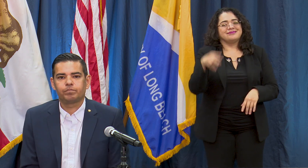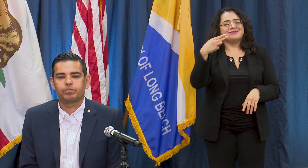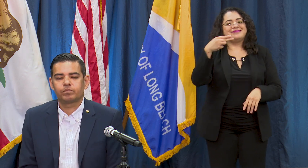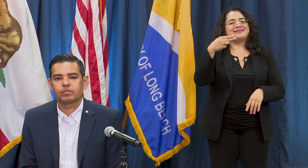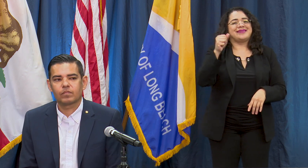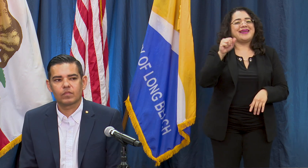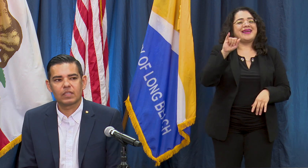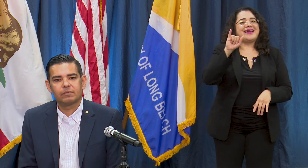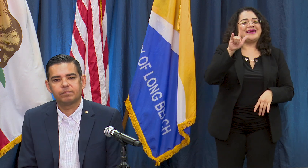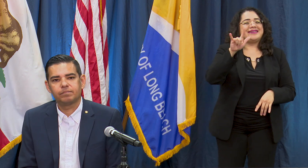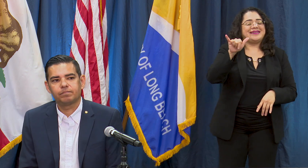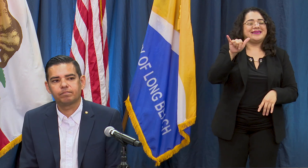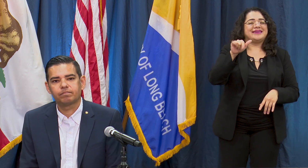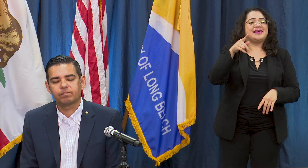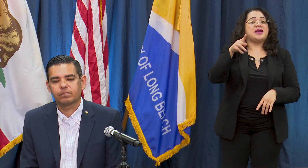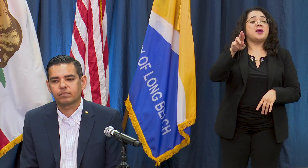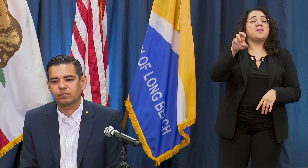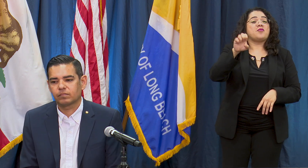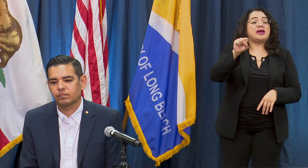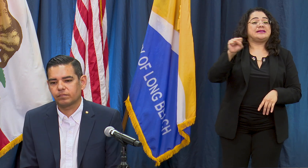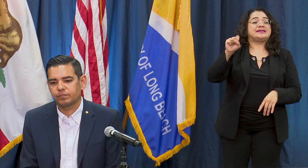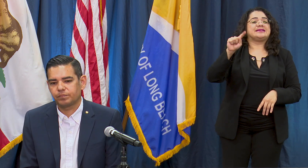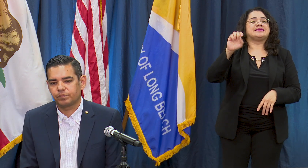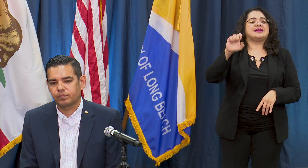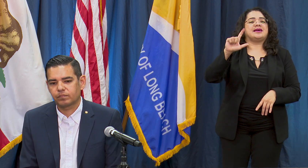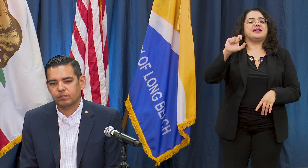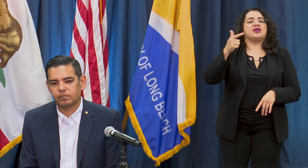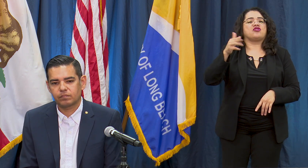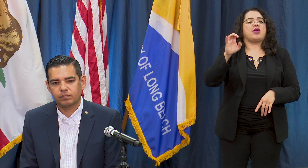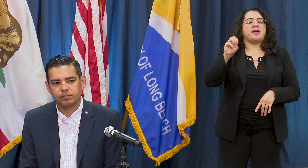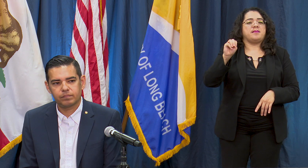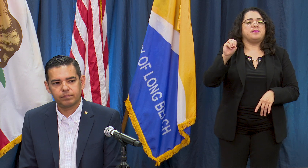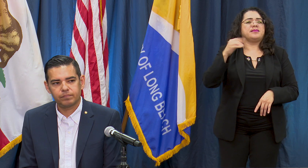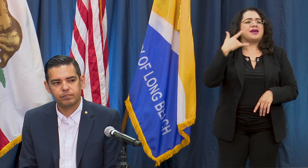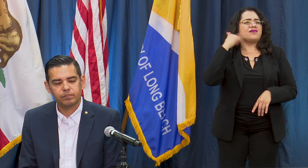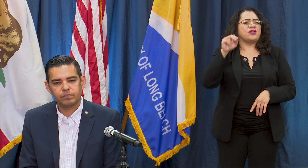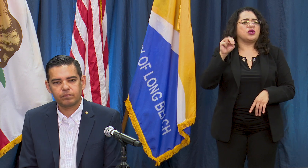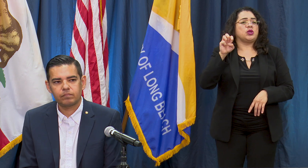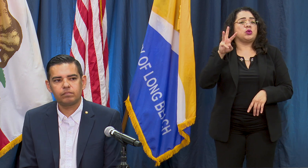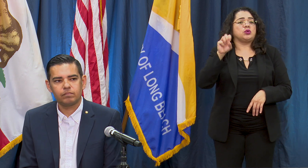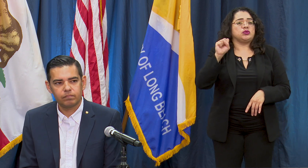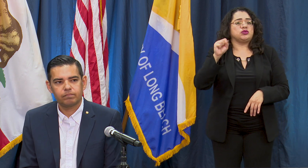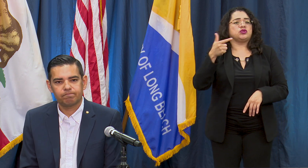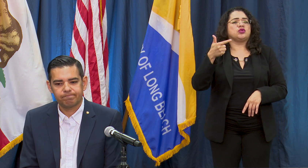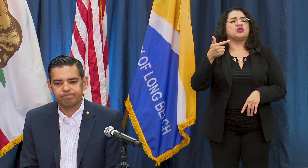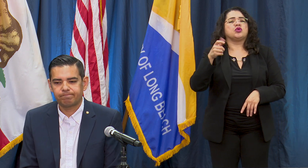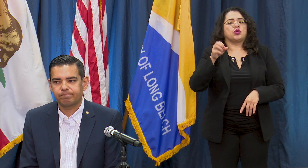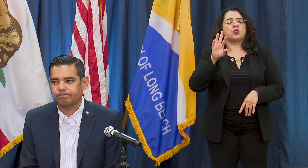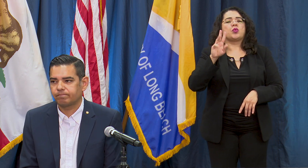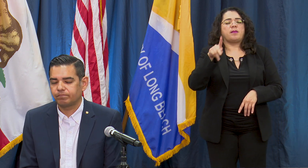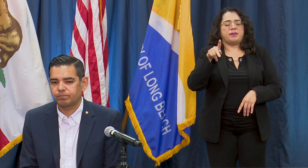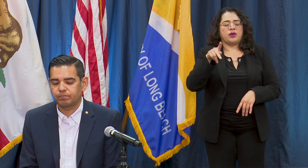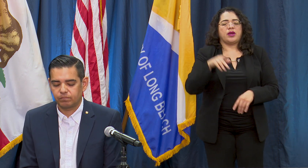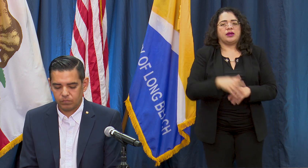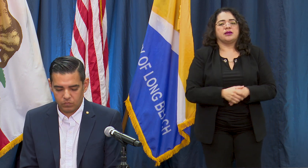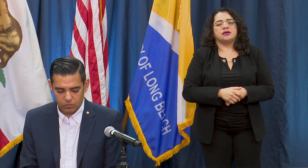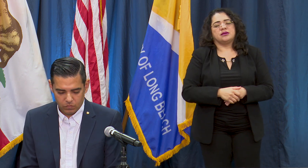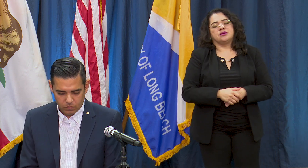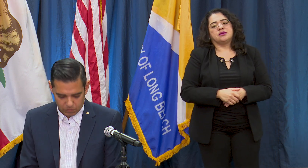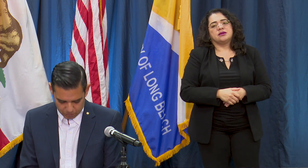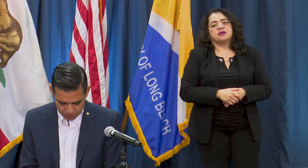Southern California News Group. Hi can you hear me? Yes okay great so my